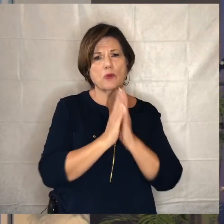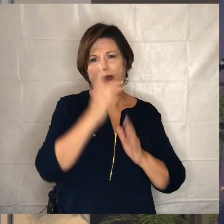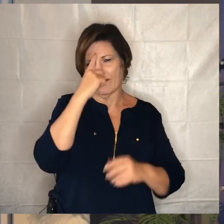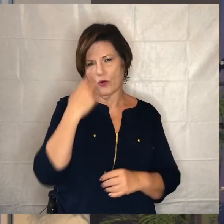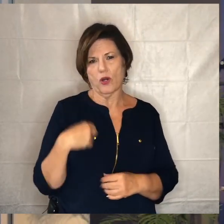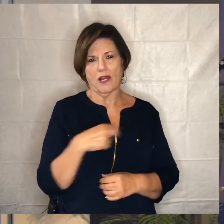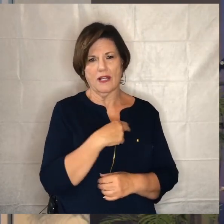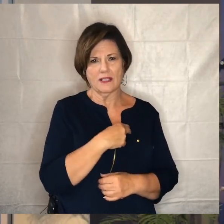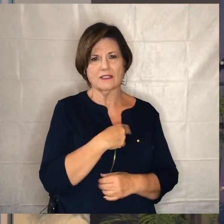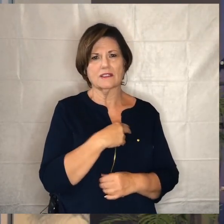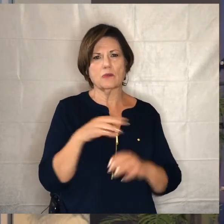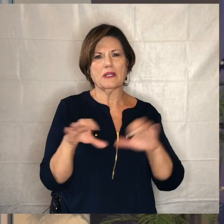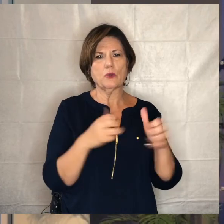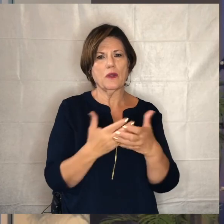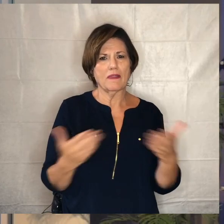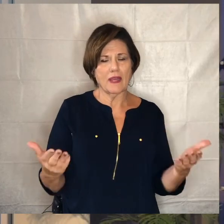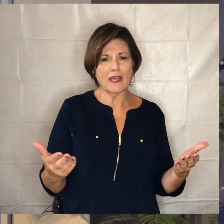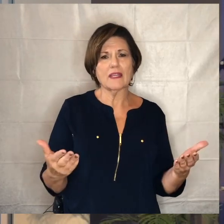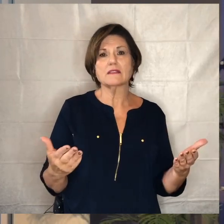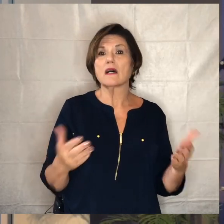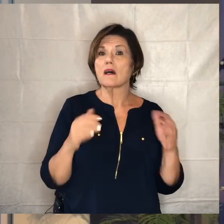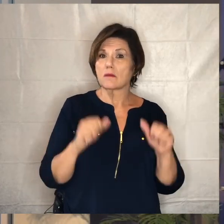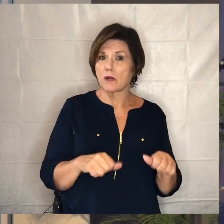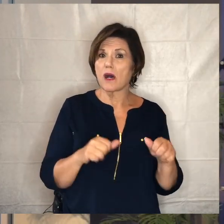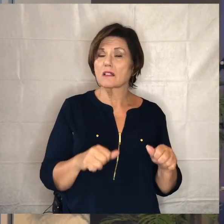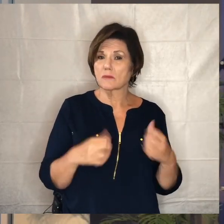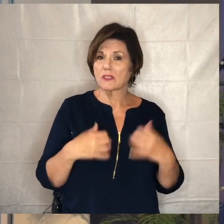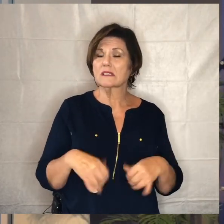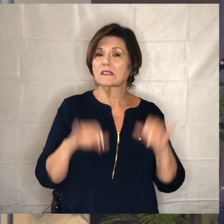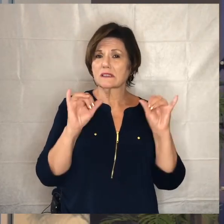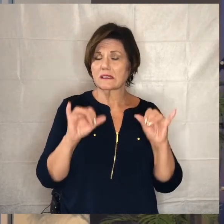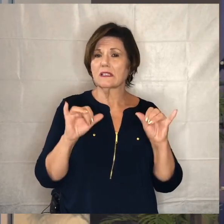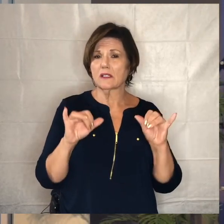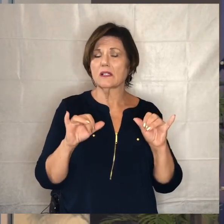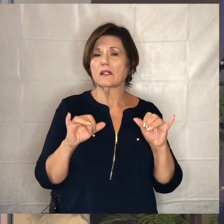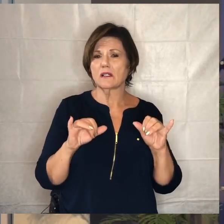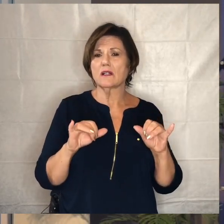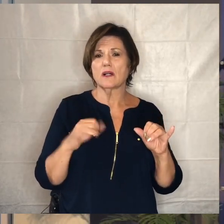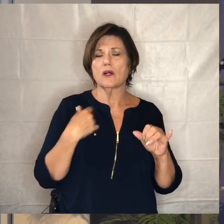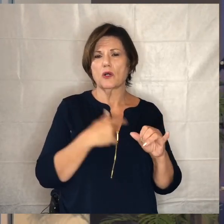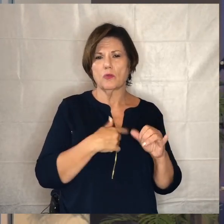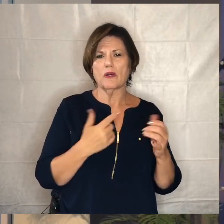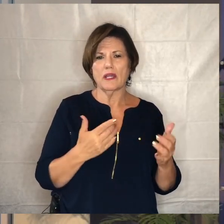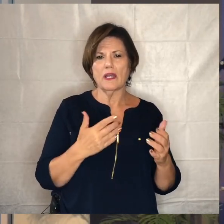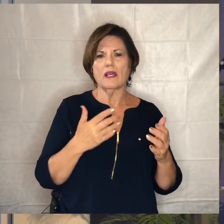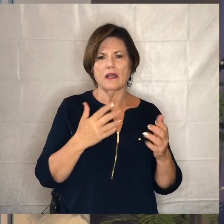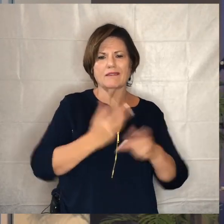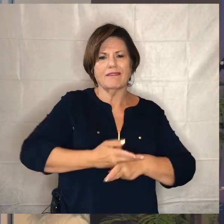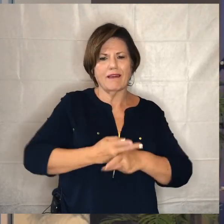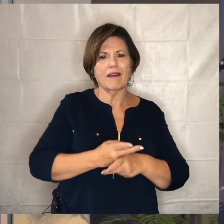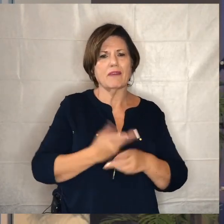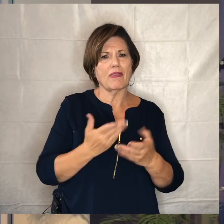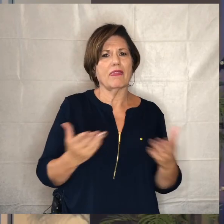as we do some of these things because it's possible still that as much as we're taking precautions to things things can go